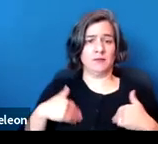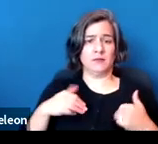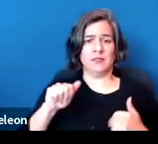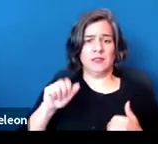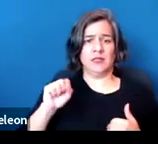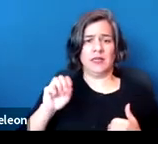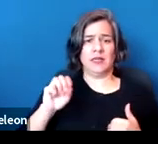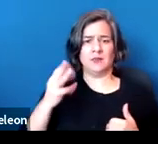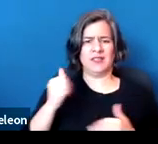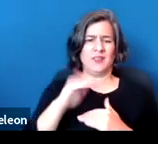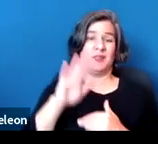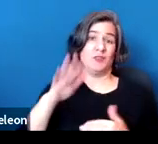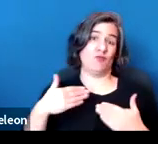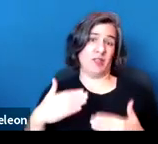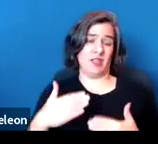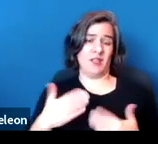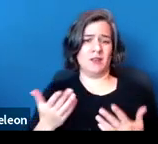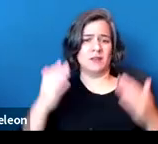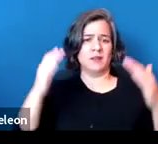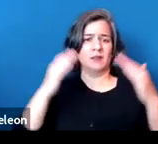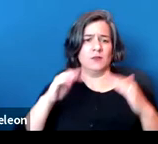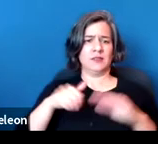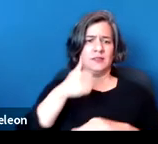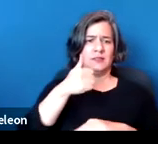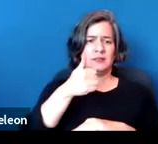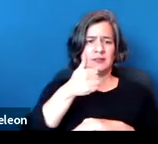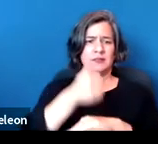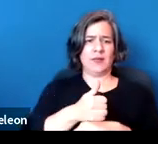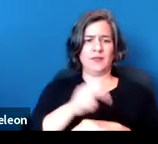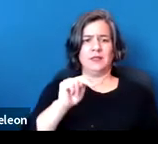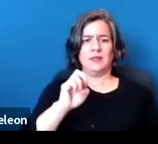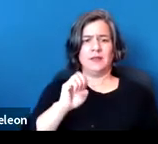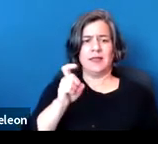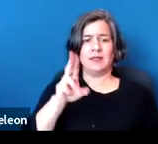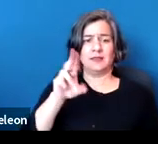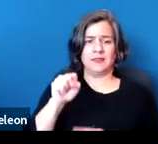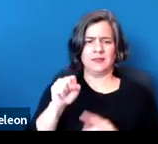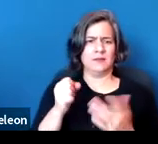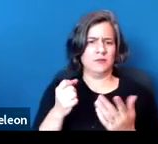We want to establish the nexus, which we talked about on one of the previous slides, and here,